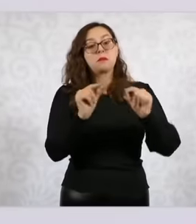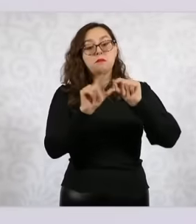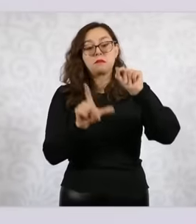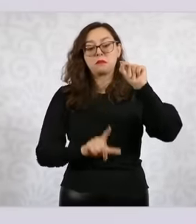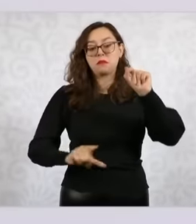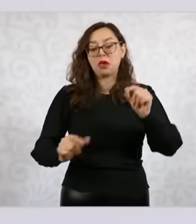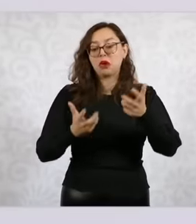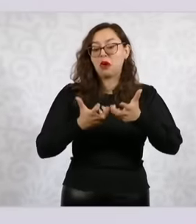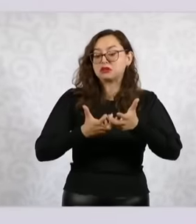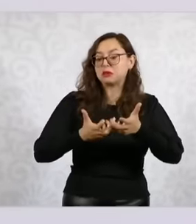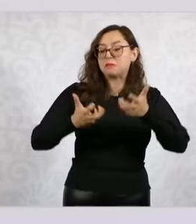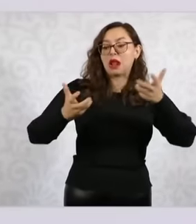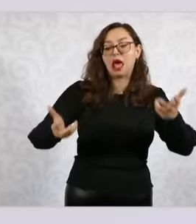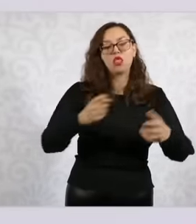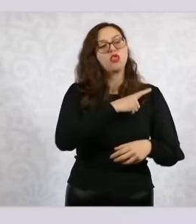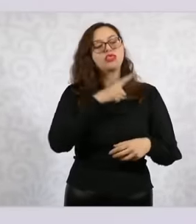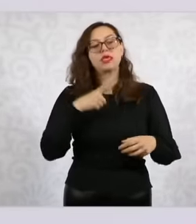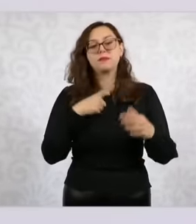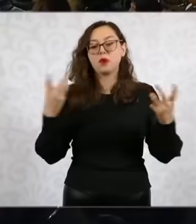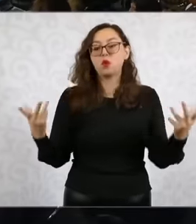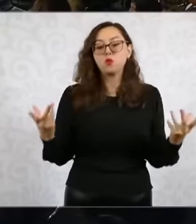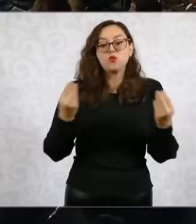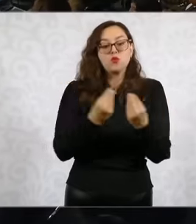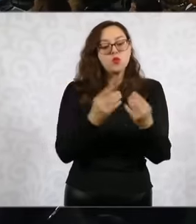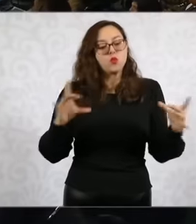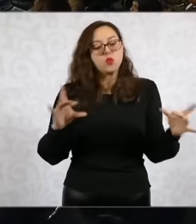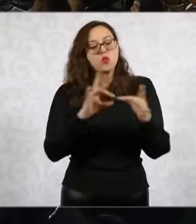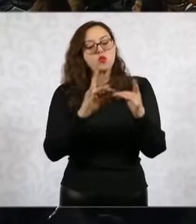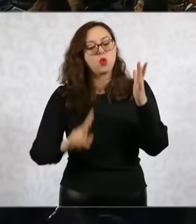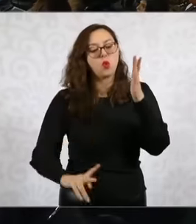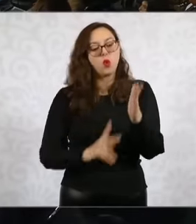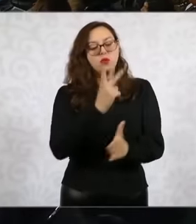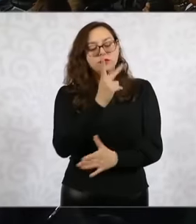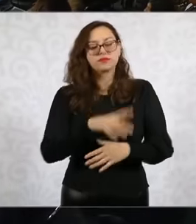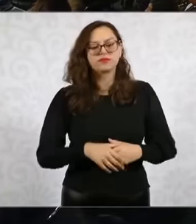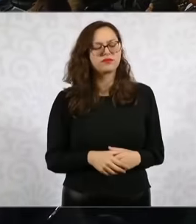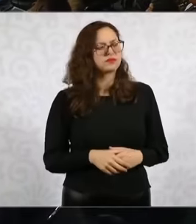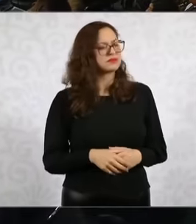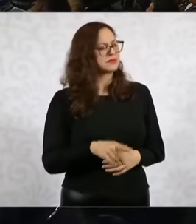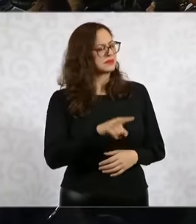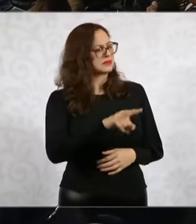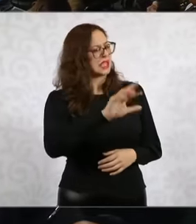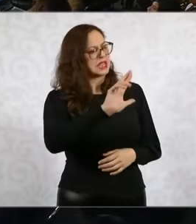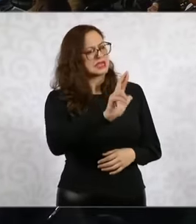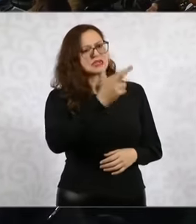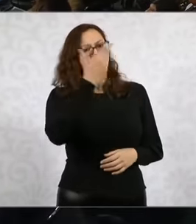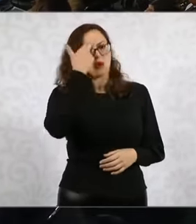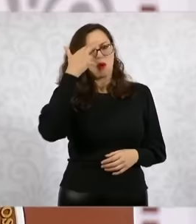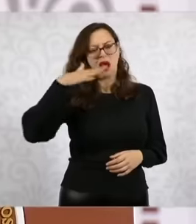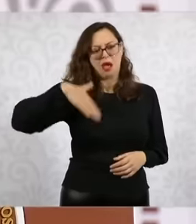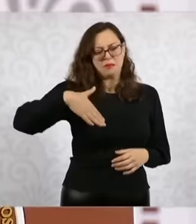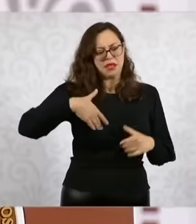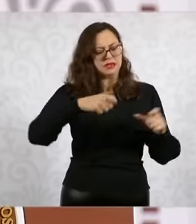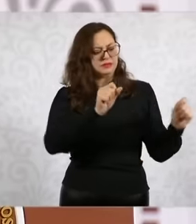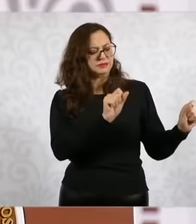Now let's see if there is a survey that the universal took out recently. Good day